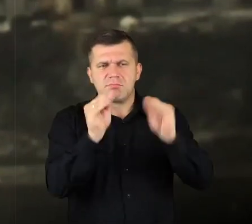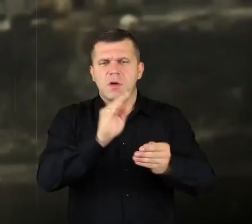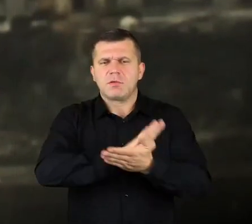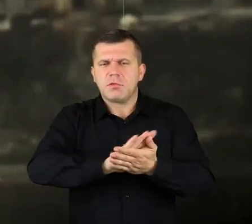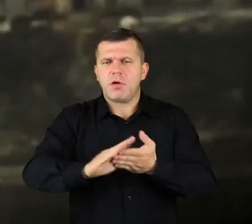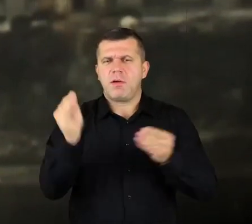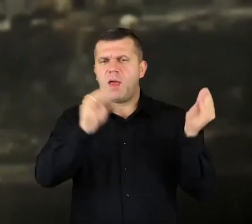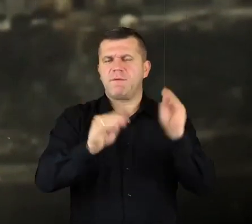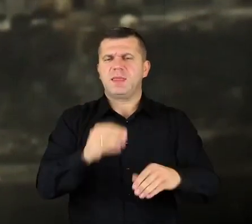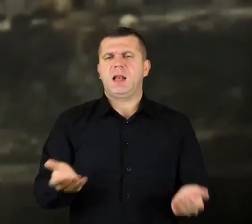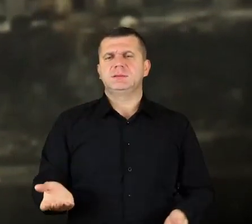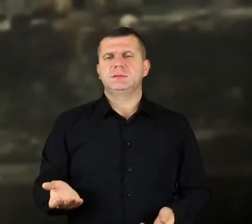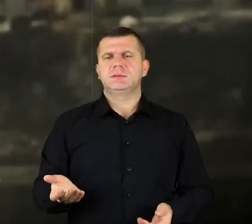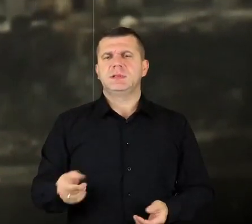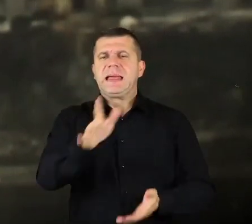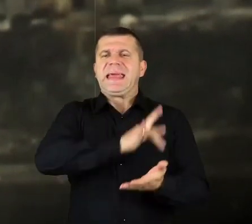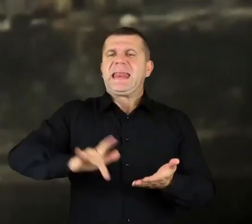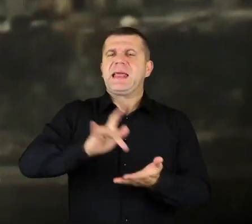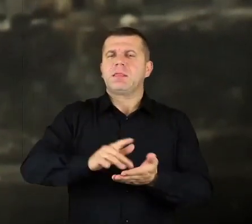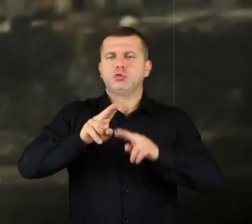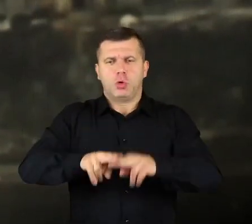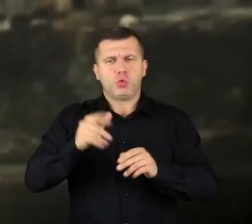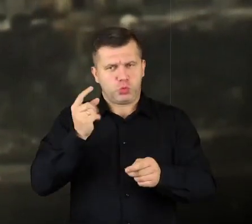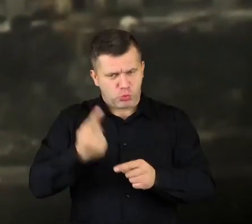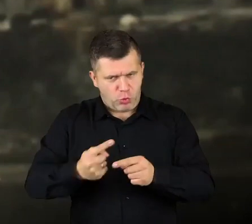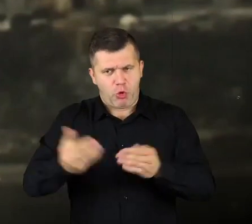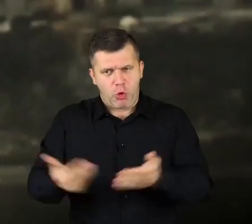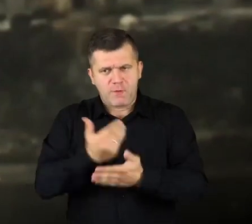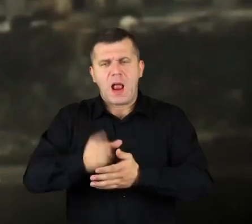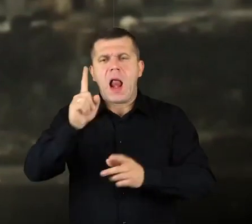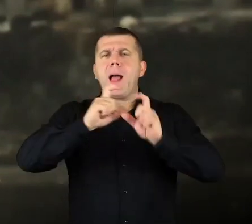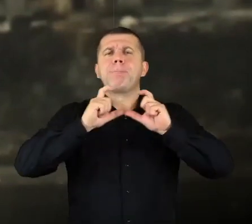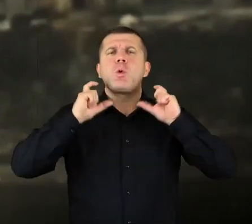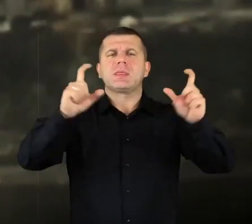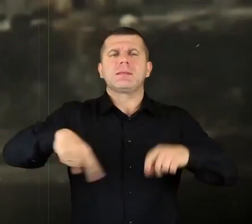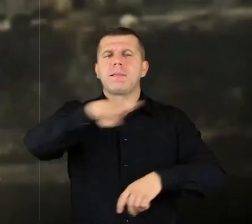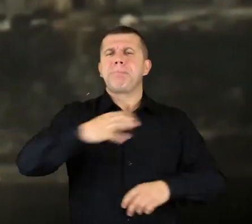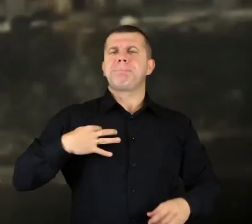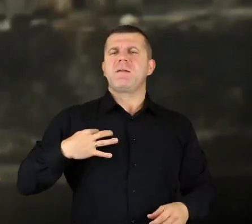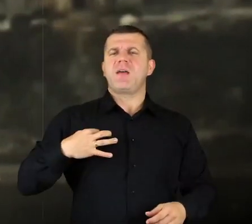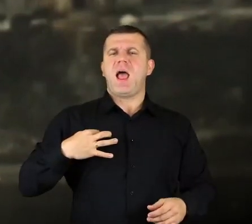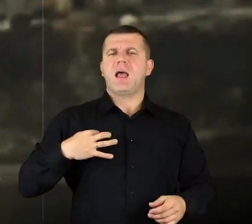The market square was renovated. But the buildings around it, private ones, weren’t.